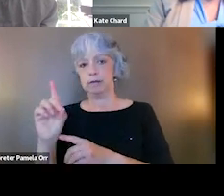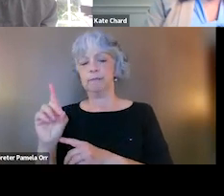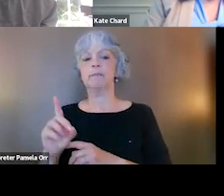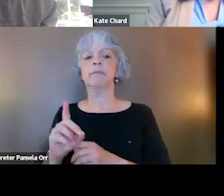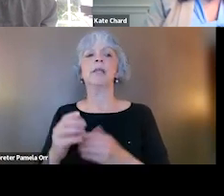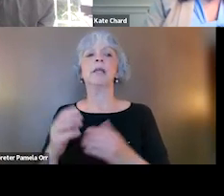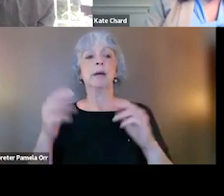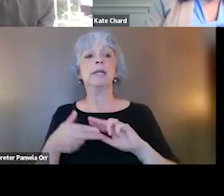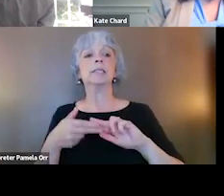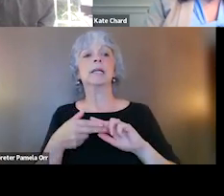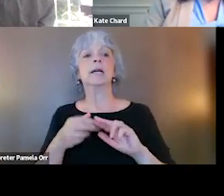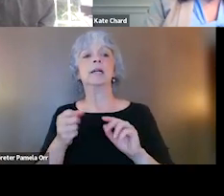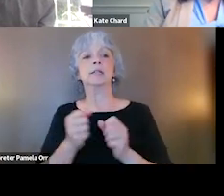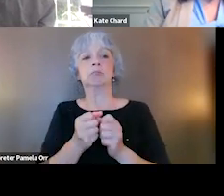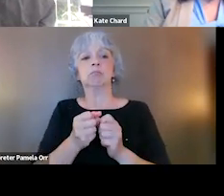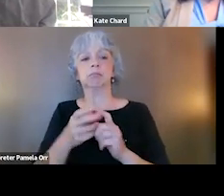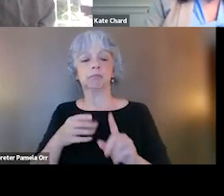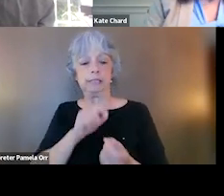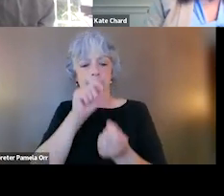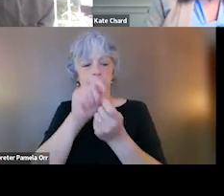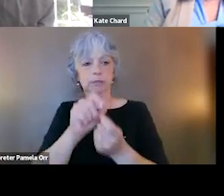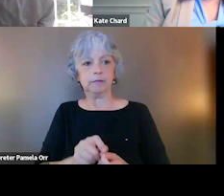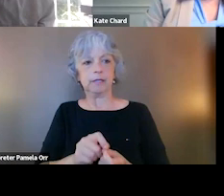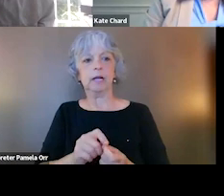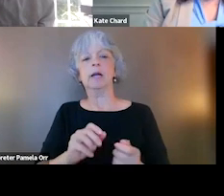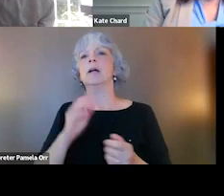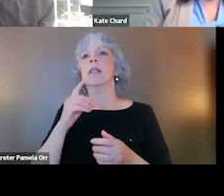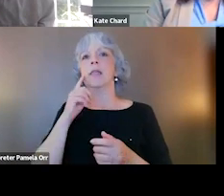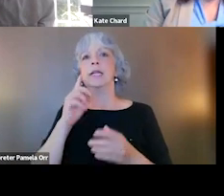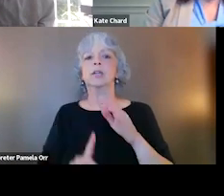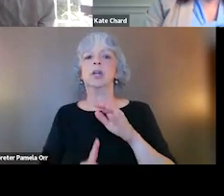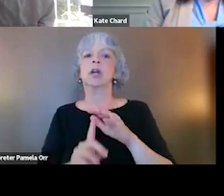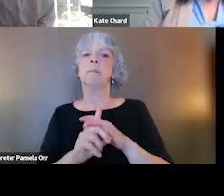A little bit more detail here, sort of some of the ways that these symptoms commonly come up for veterans going through the court.